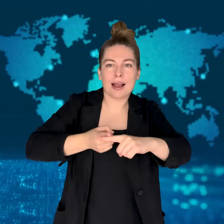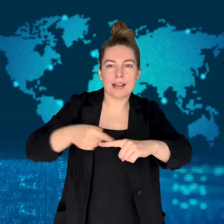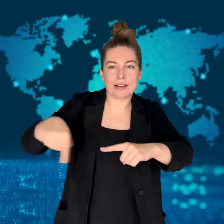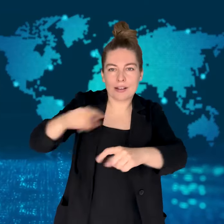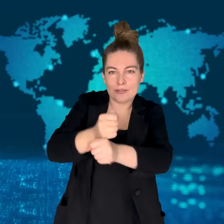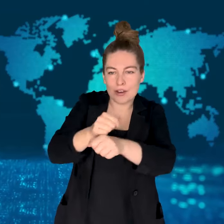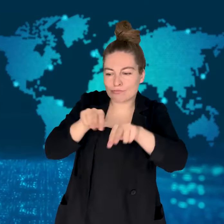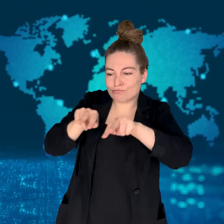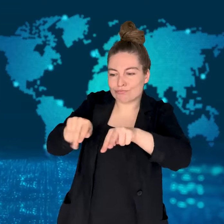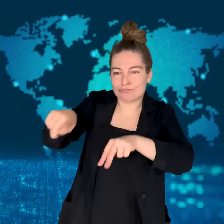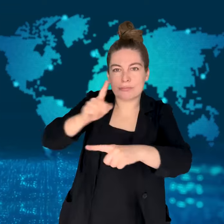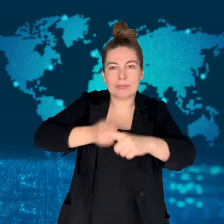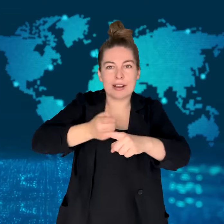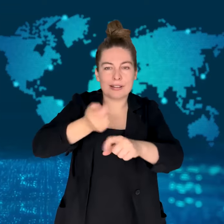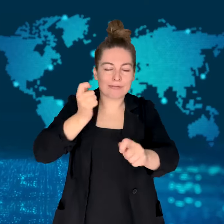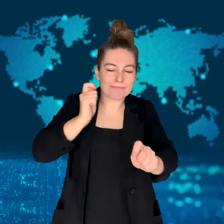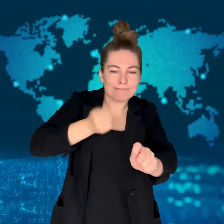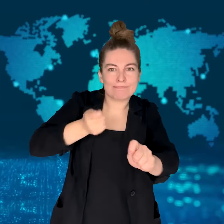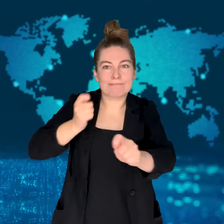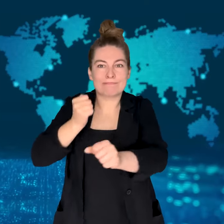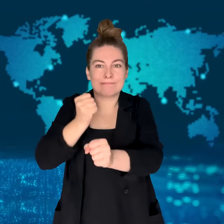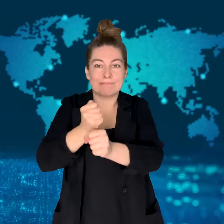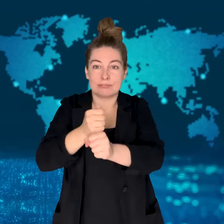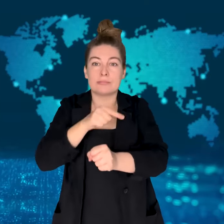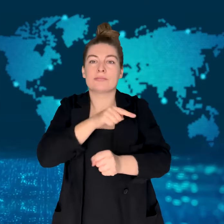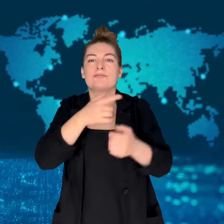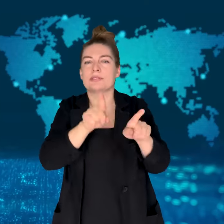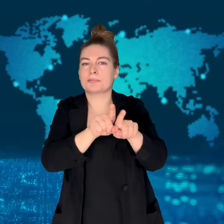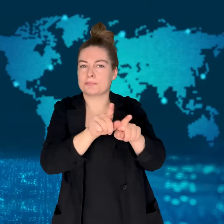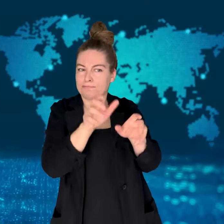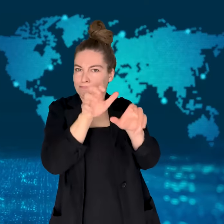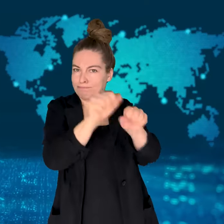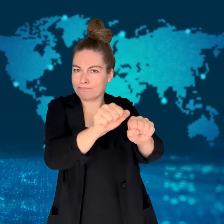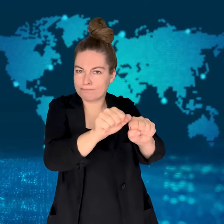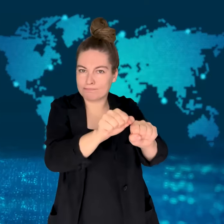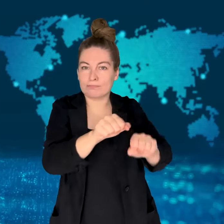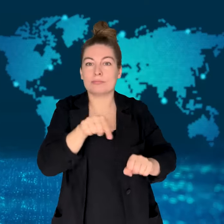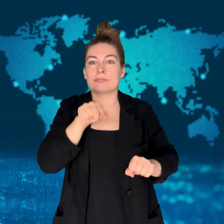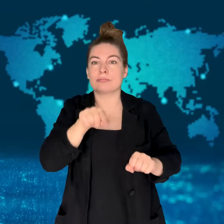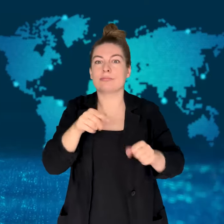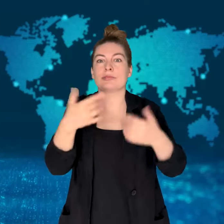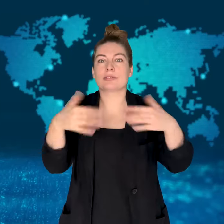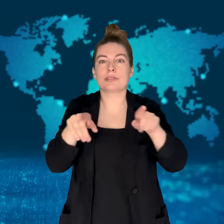The mayor of the city, Ekrem Imamoglu, rushed to the scene.